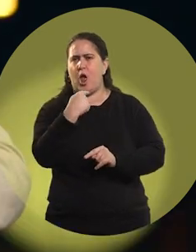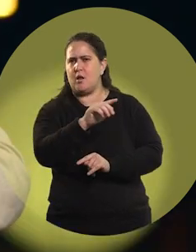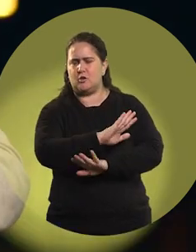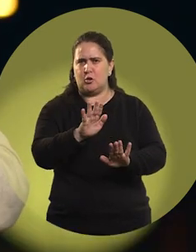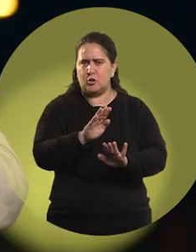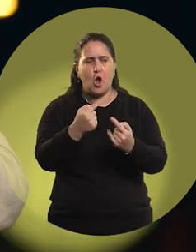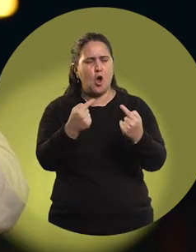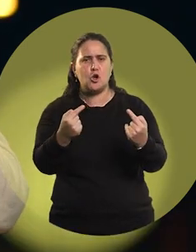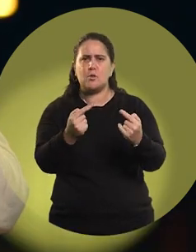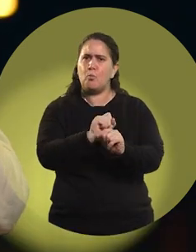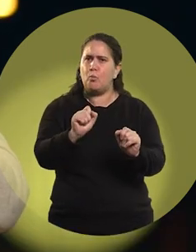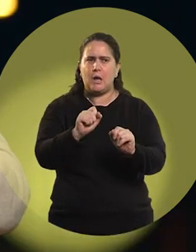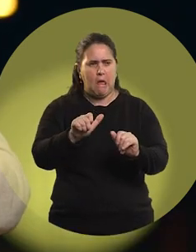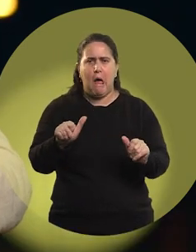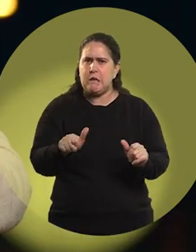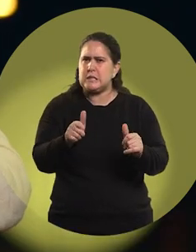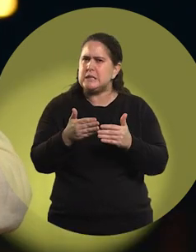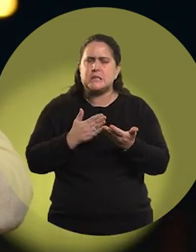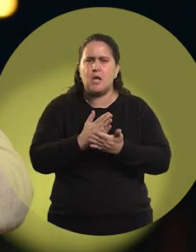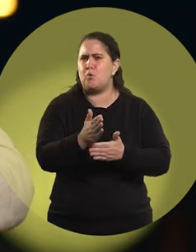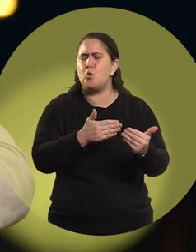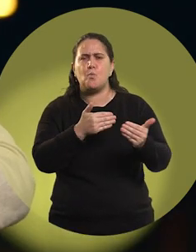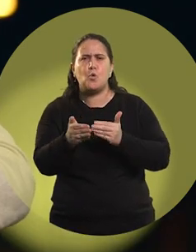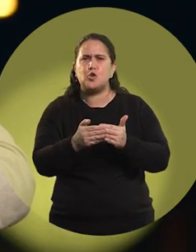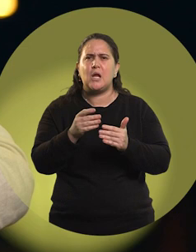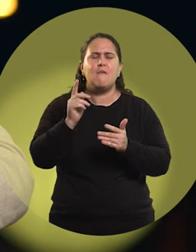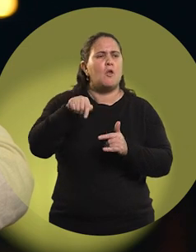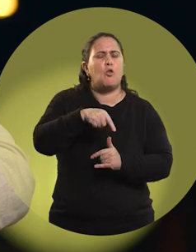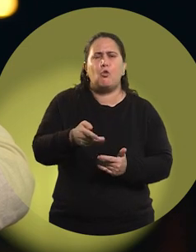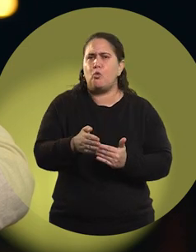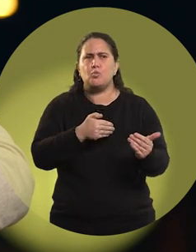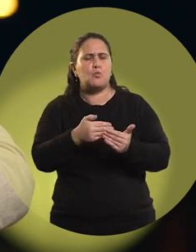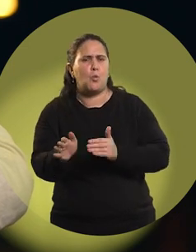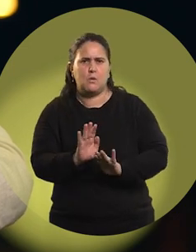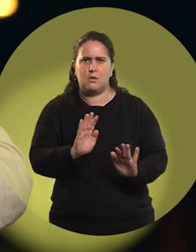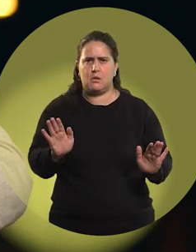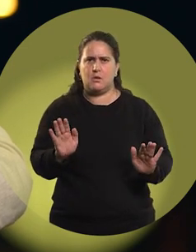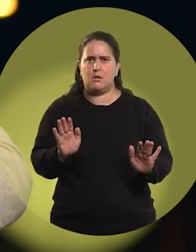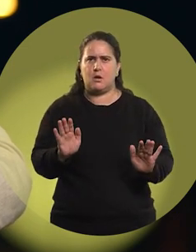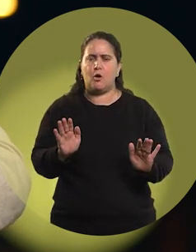Things can always be achieved. It doesn't matter where you come from,